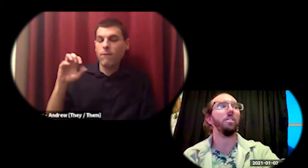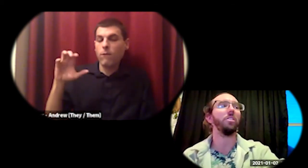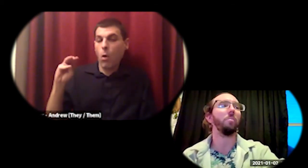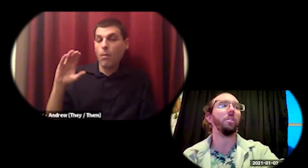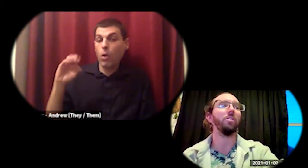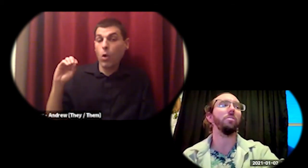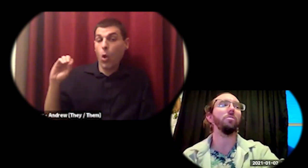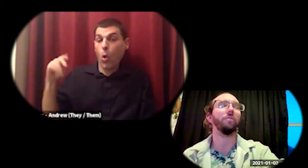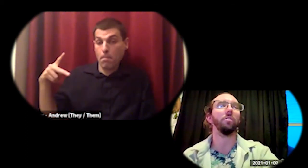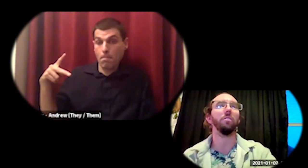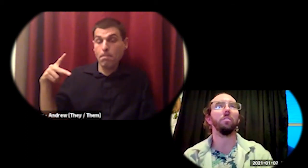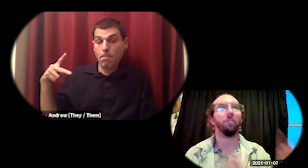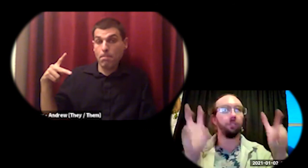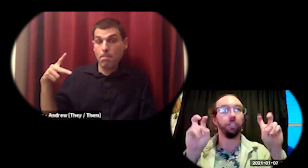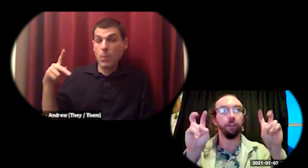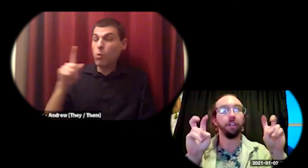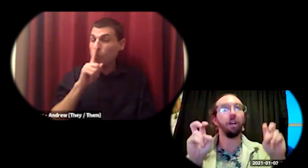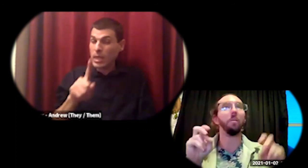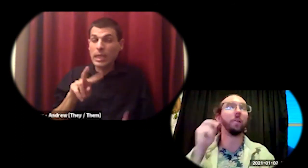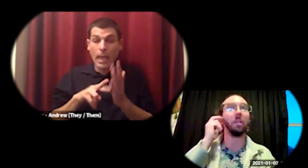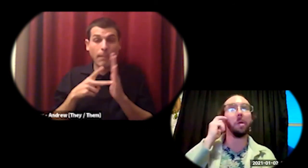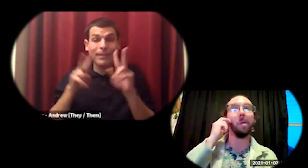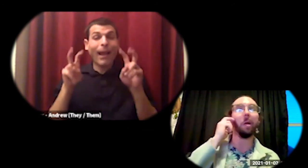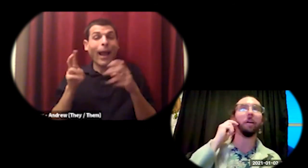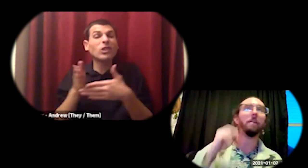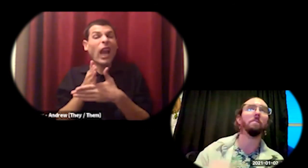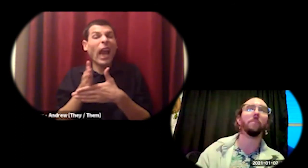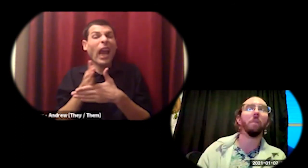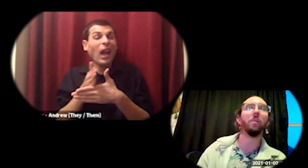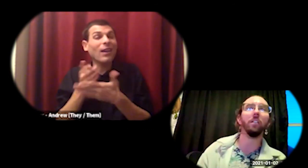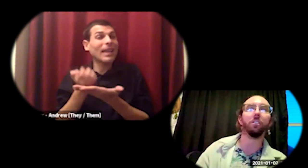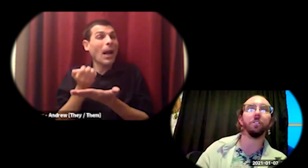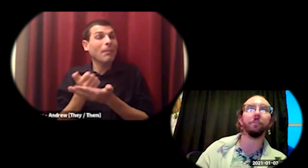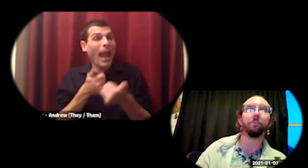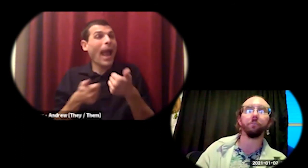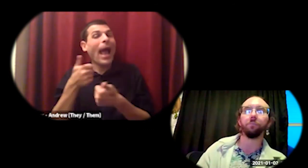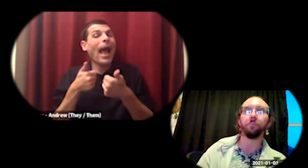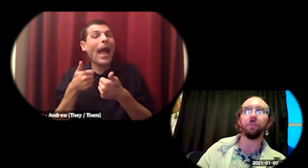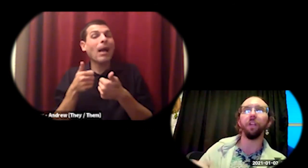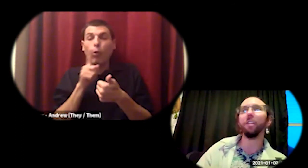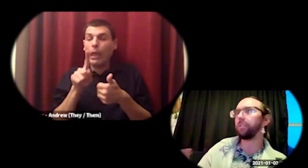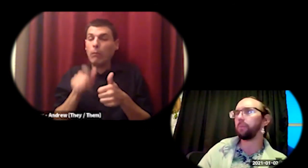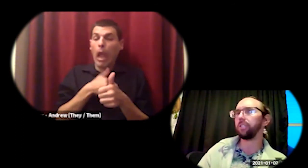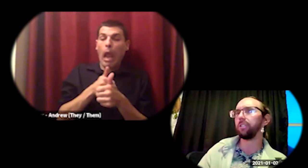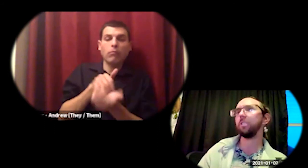these companies use for sharing economy companies how they run their businesses